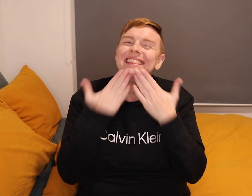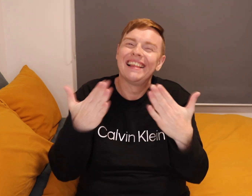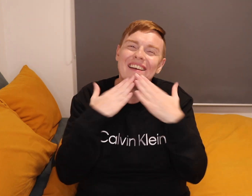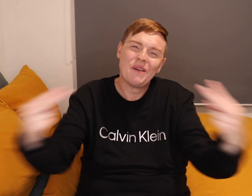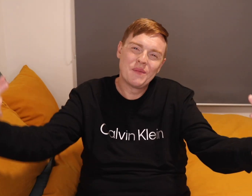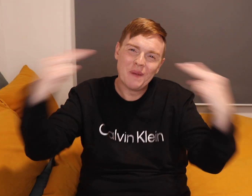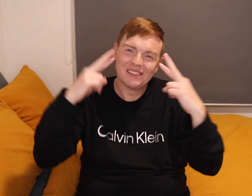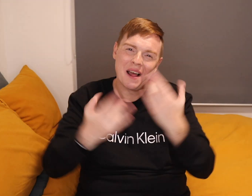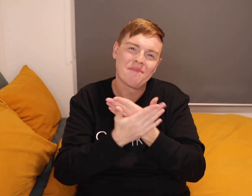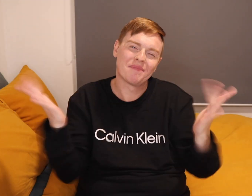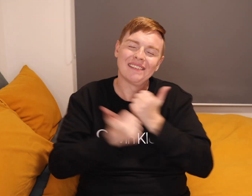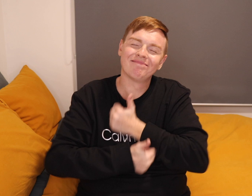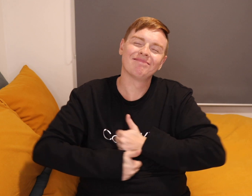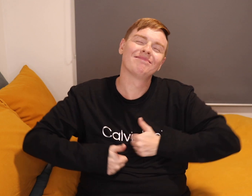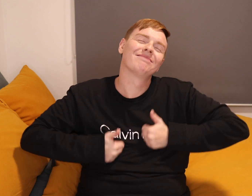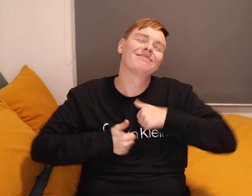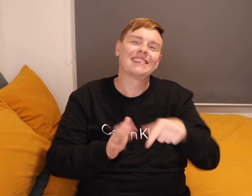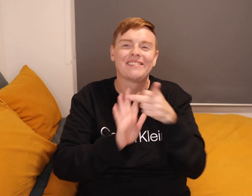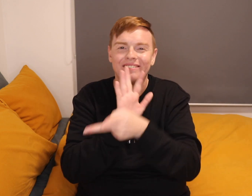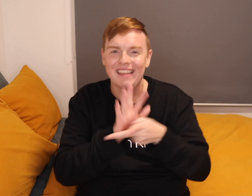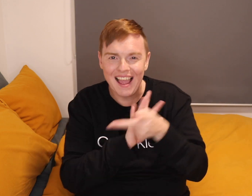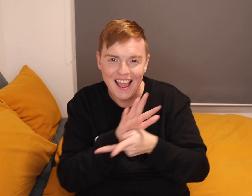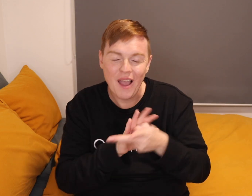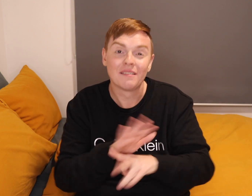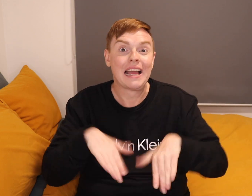Thank you for watching. I hope you guys enjoy this video.